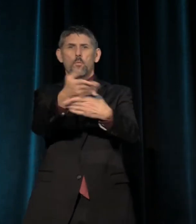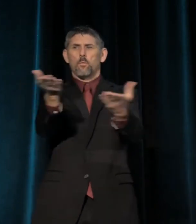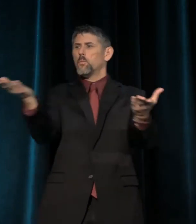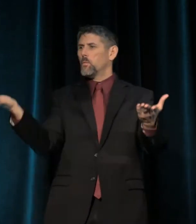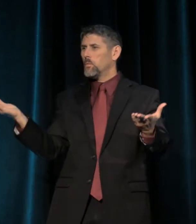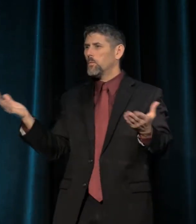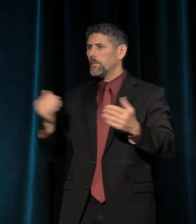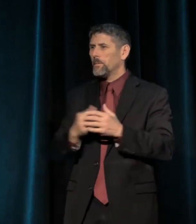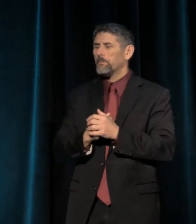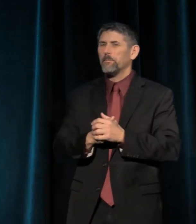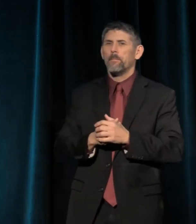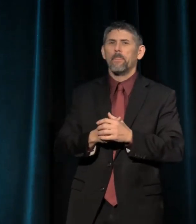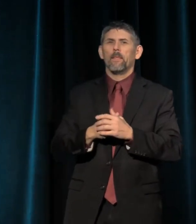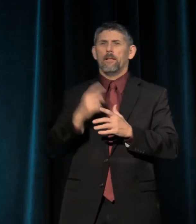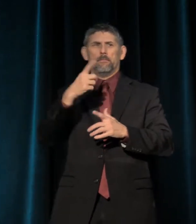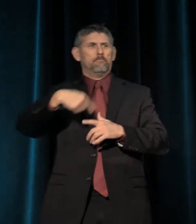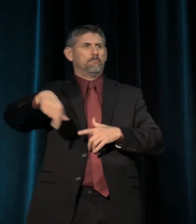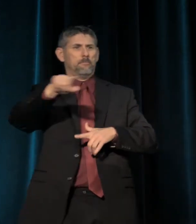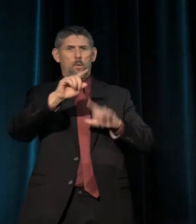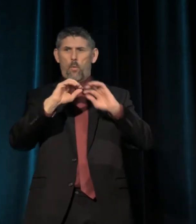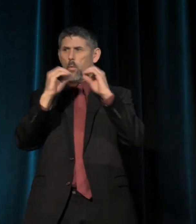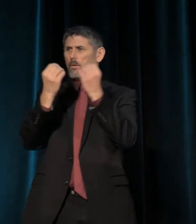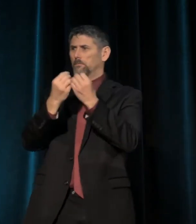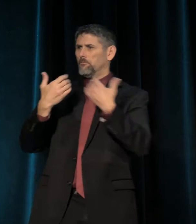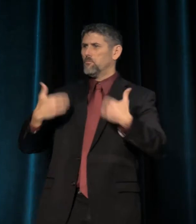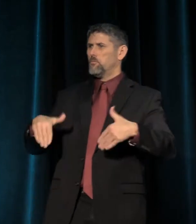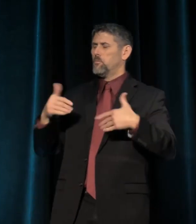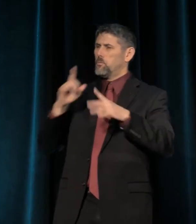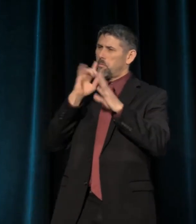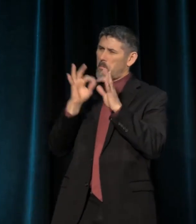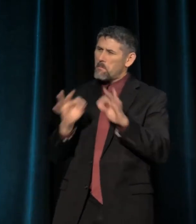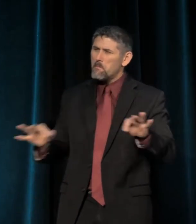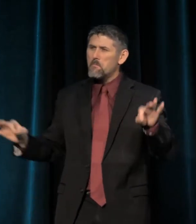to an organization that has played such a crucial role